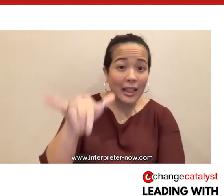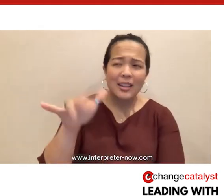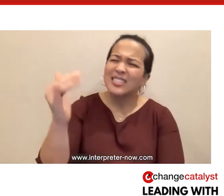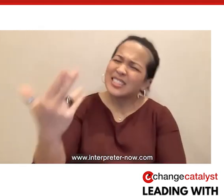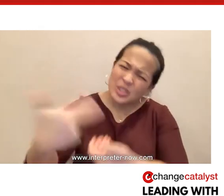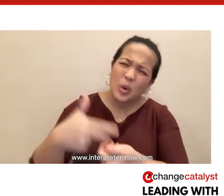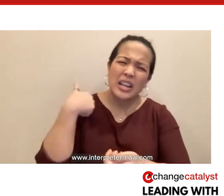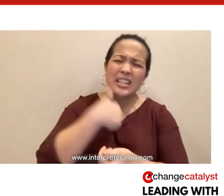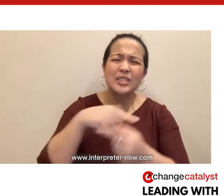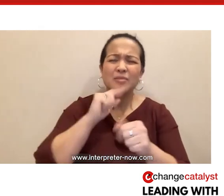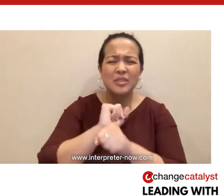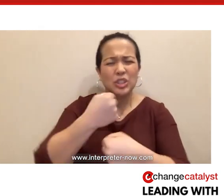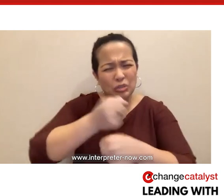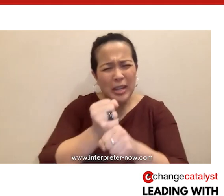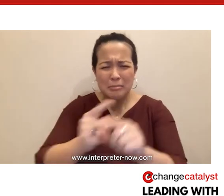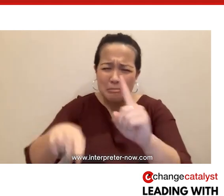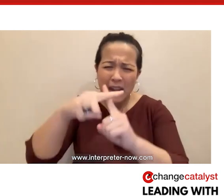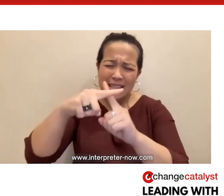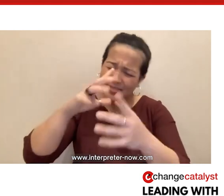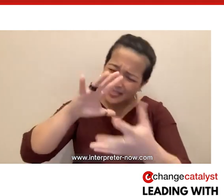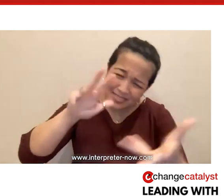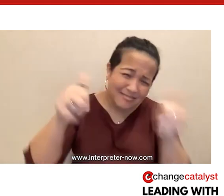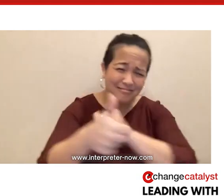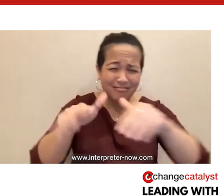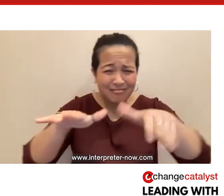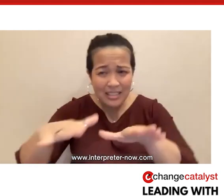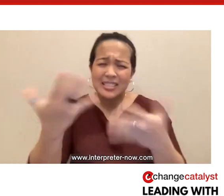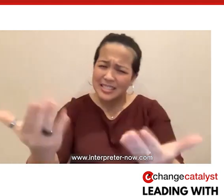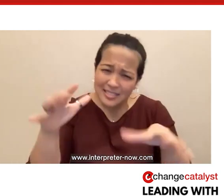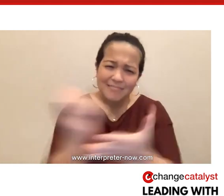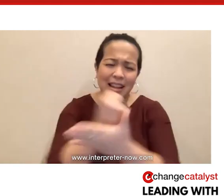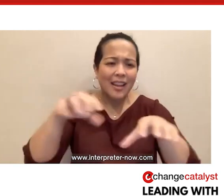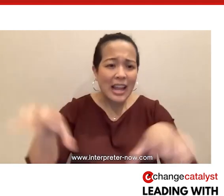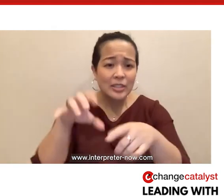us in creating positive change, take action. Find something that resonated for you in these